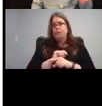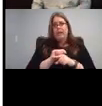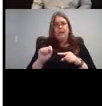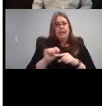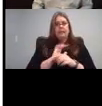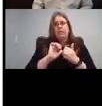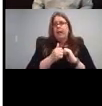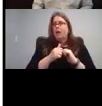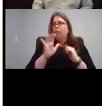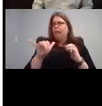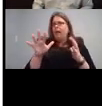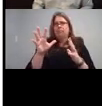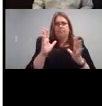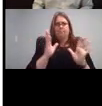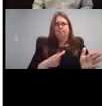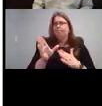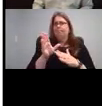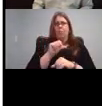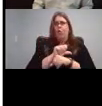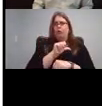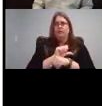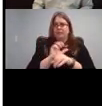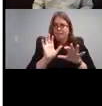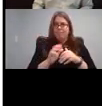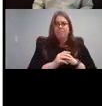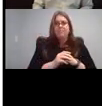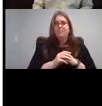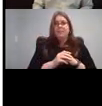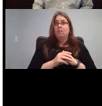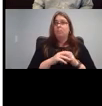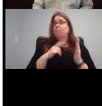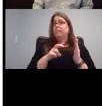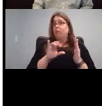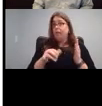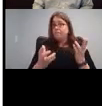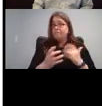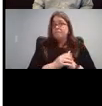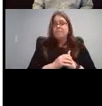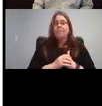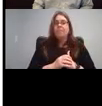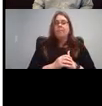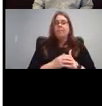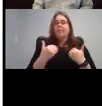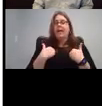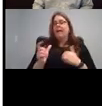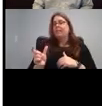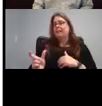that support so feel free to check it out. I have a tab for behavior.